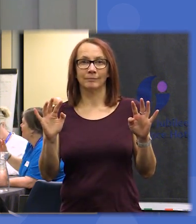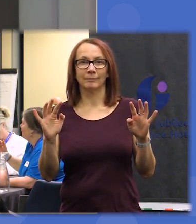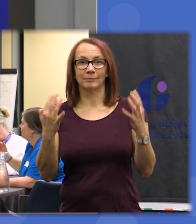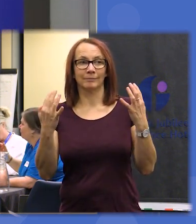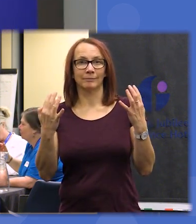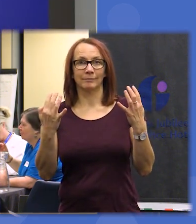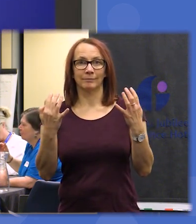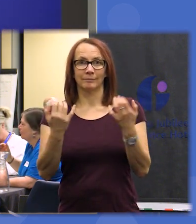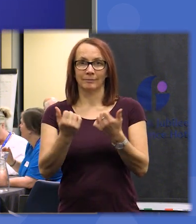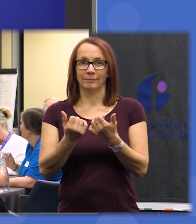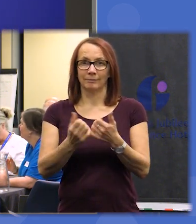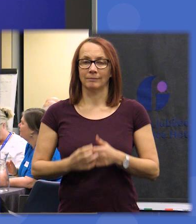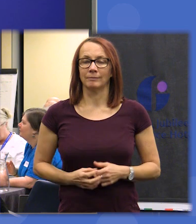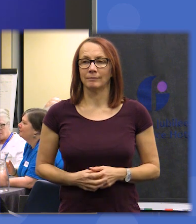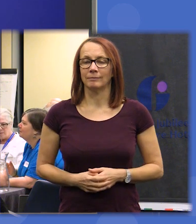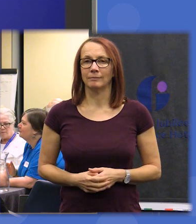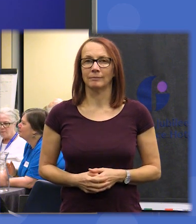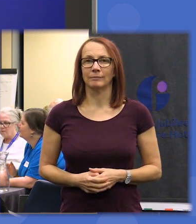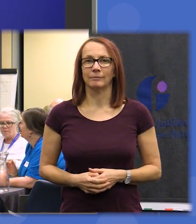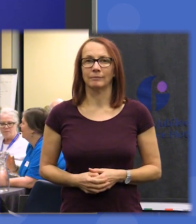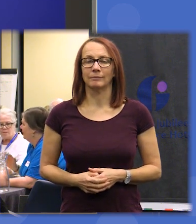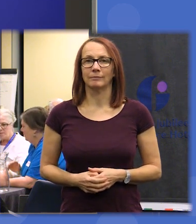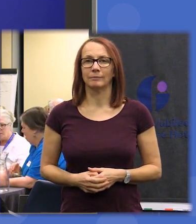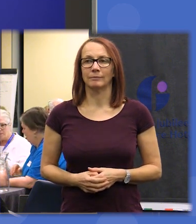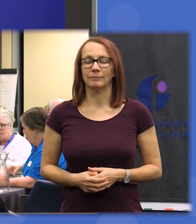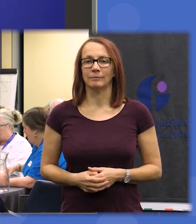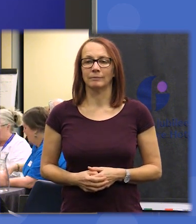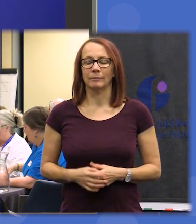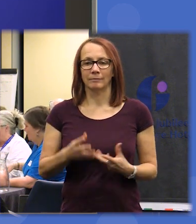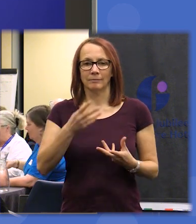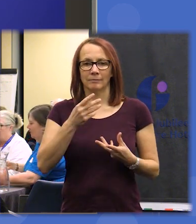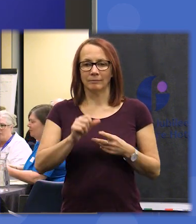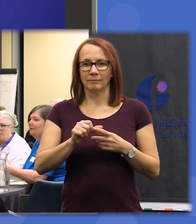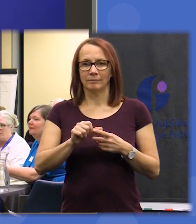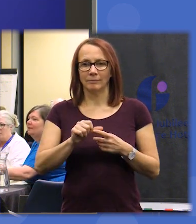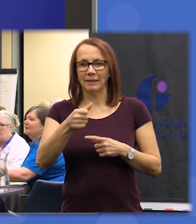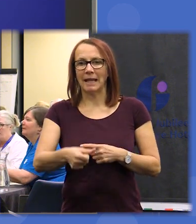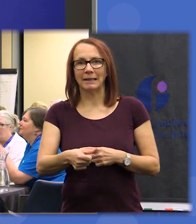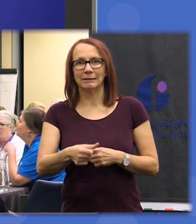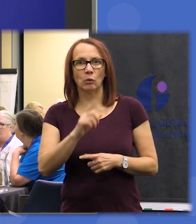room just for a moment I'm just going to explain what happens next for those of